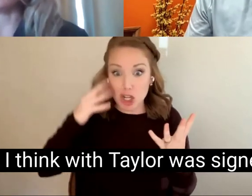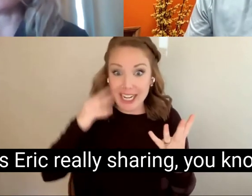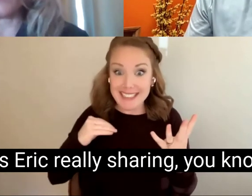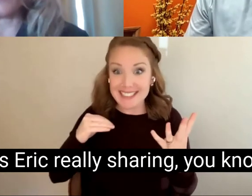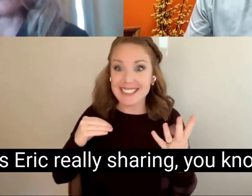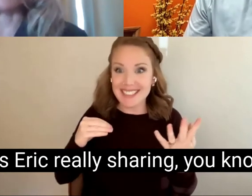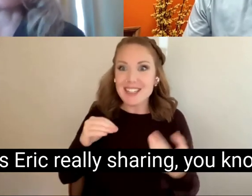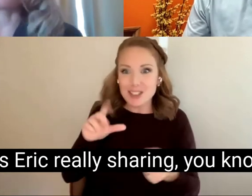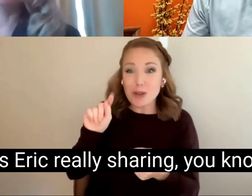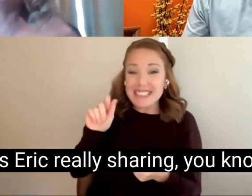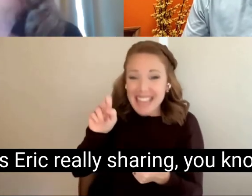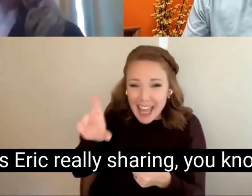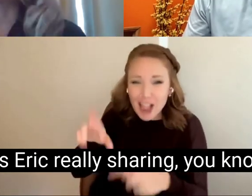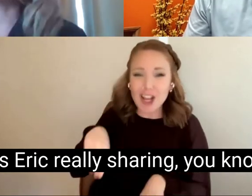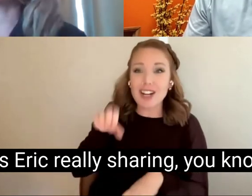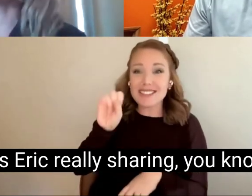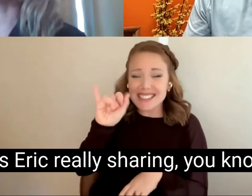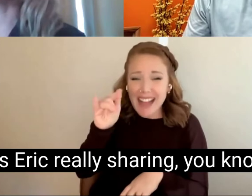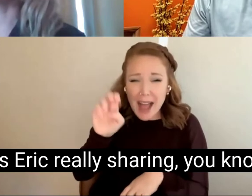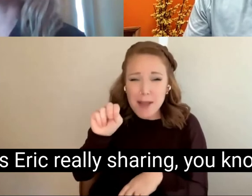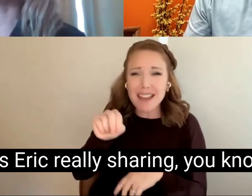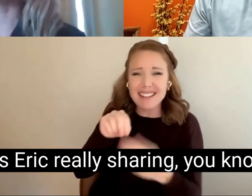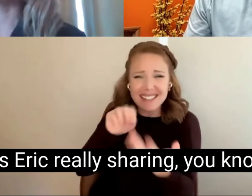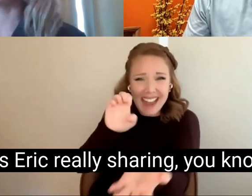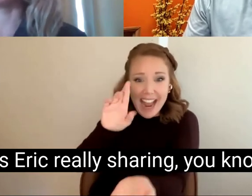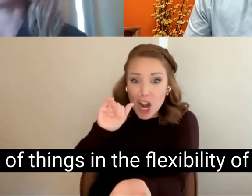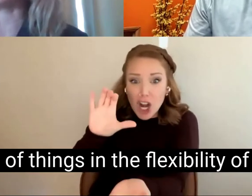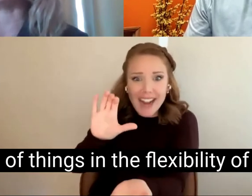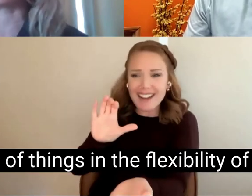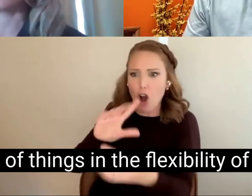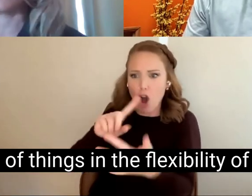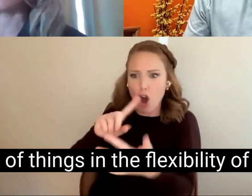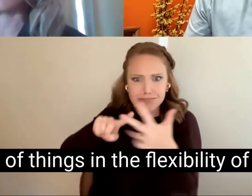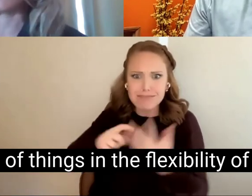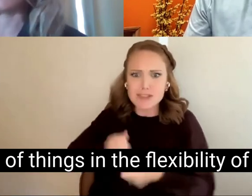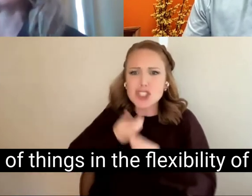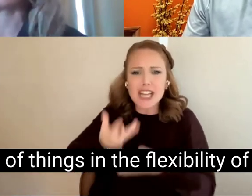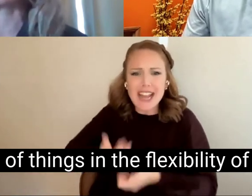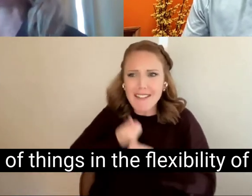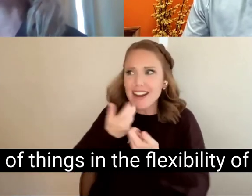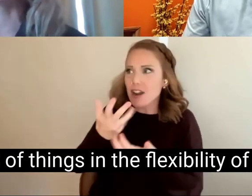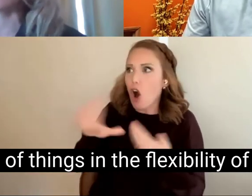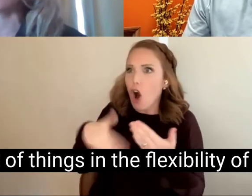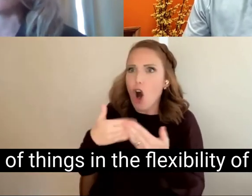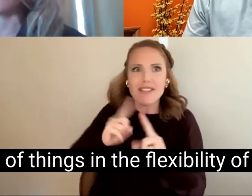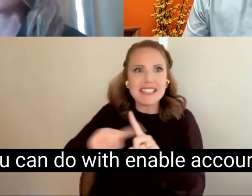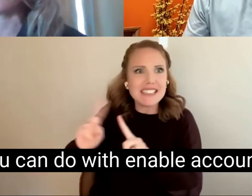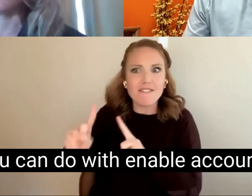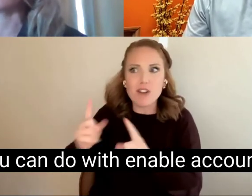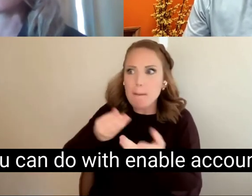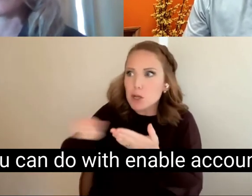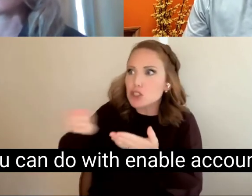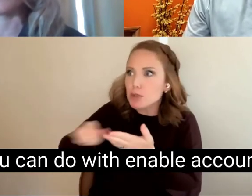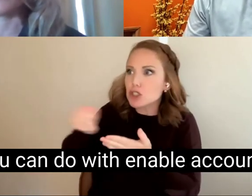now it's Eric really sharing, you know, the range of things in the flexibility of what you can do with enable account.